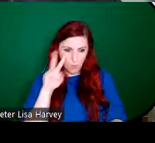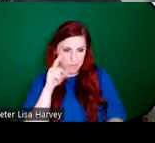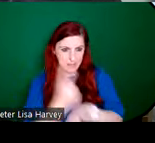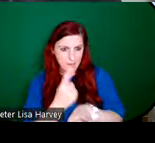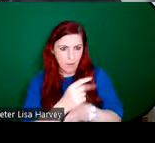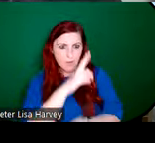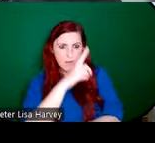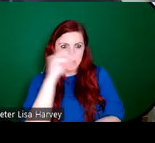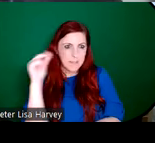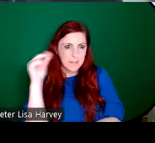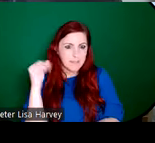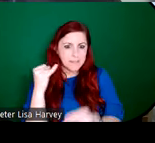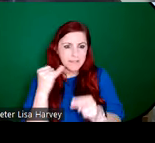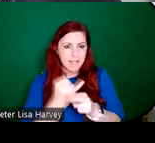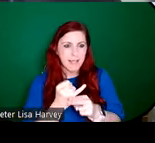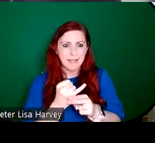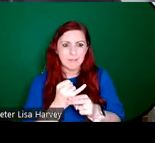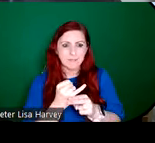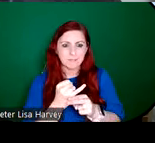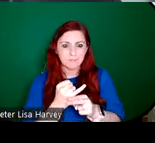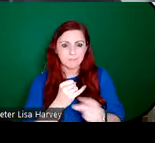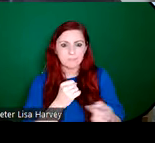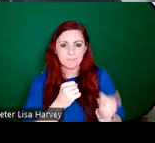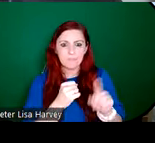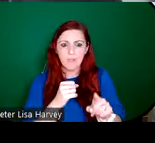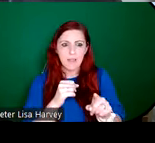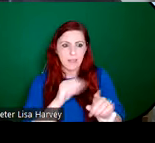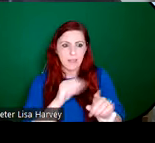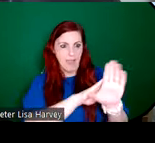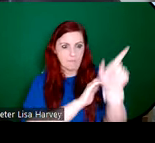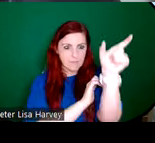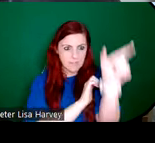Celtic ornaments on Kitty O'Brien's design on the left, which is drawing from